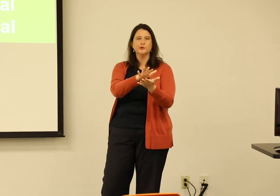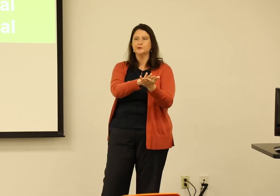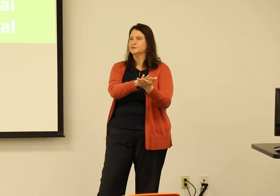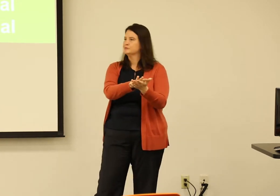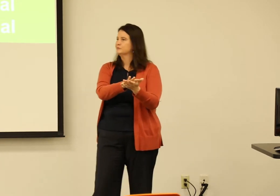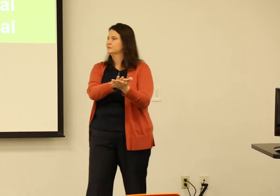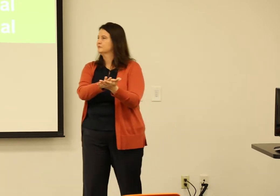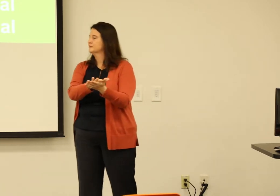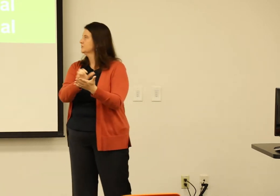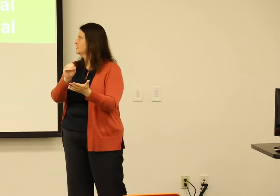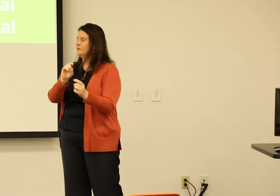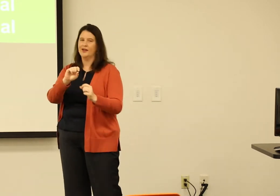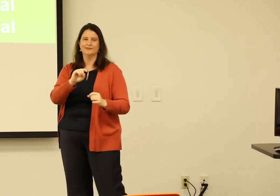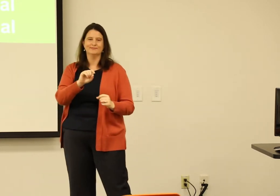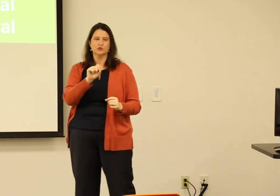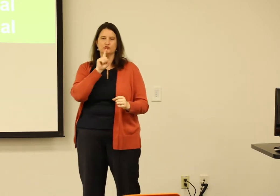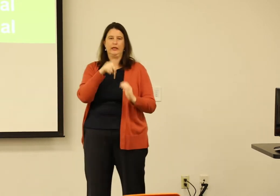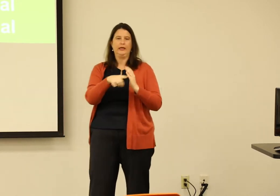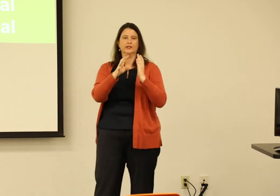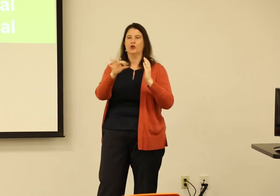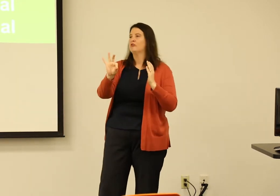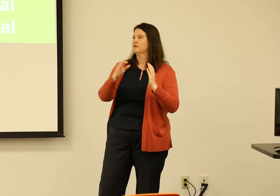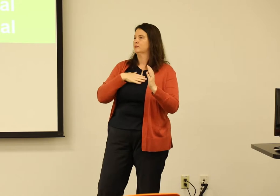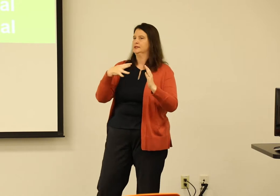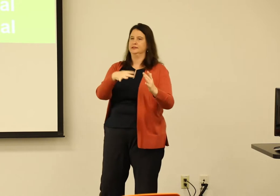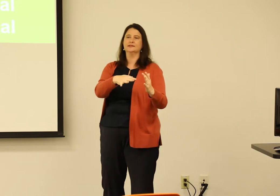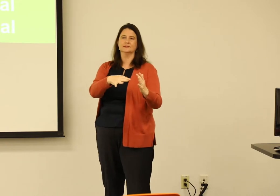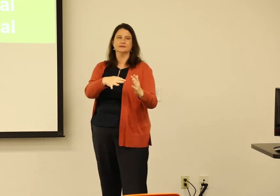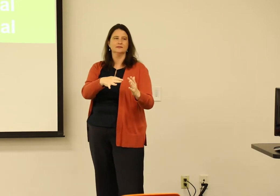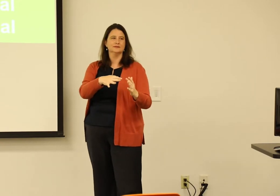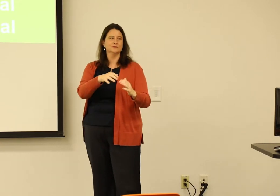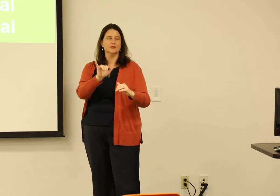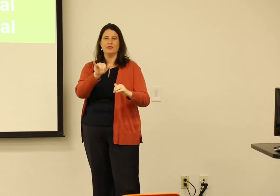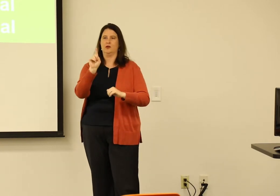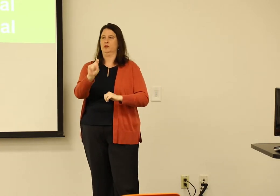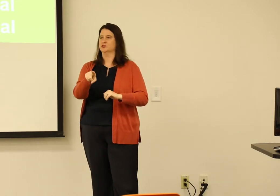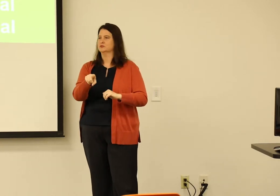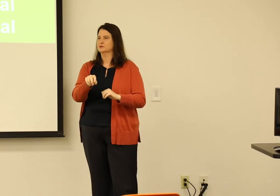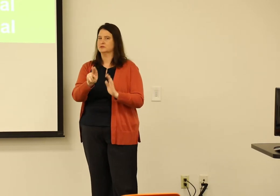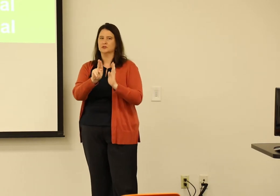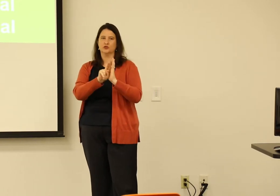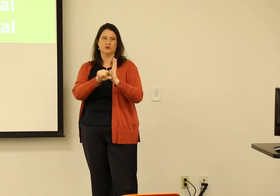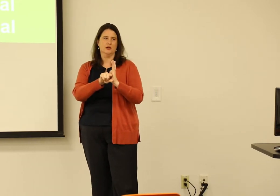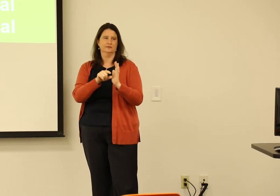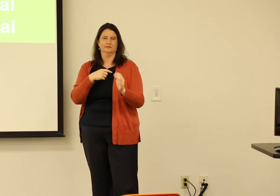every area of my life, not just education. So that's what really kicked off my field of study.